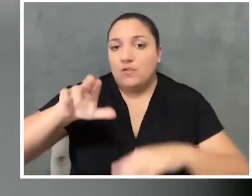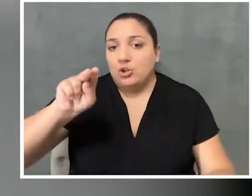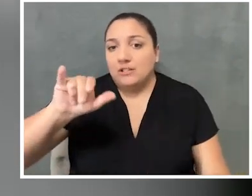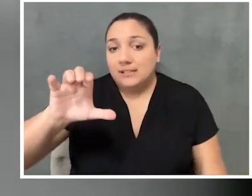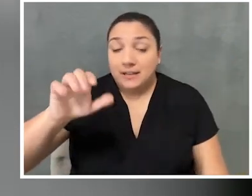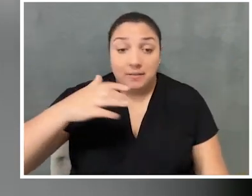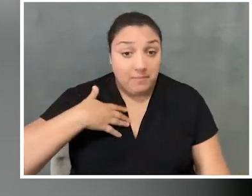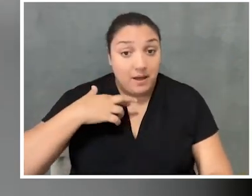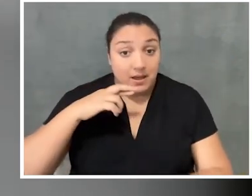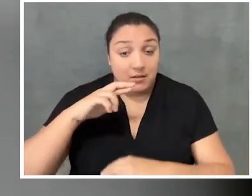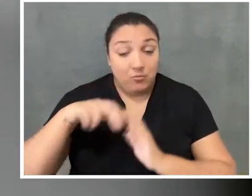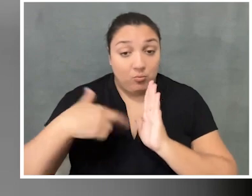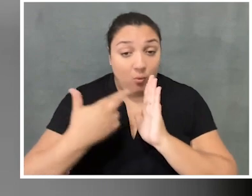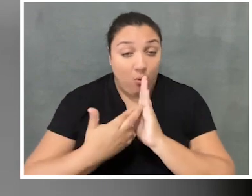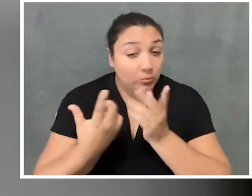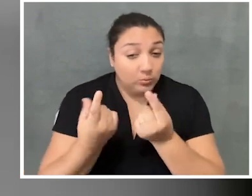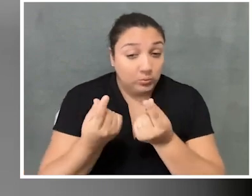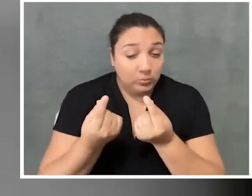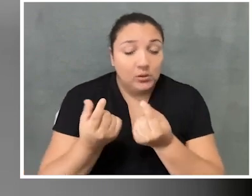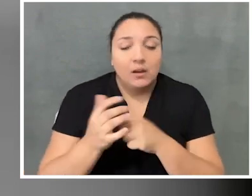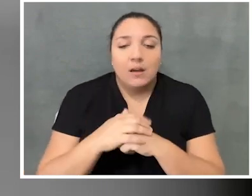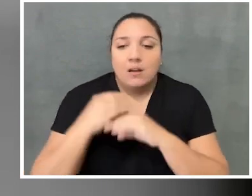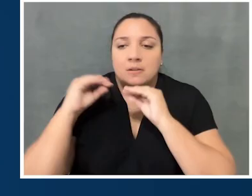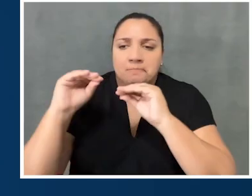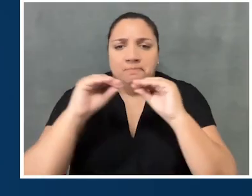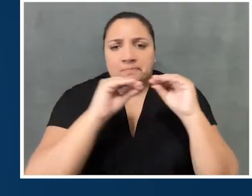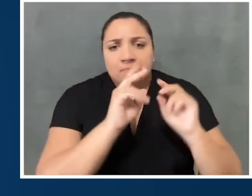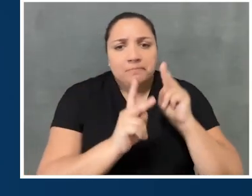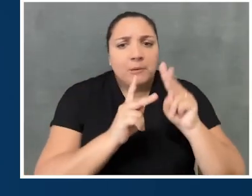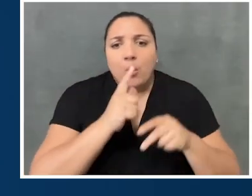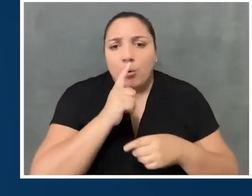And so through my role there, I was able to educate folks who were members